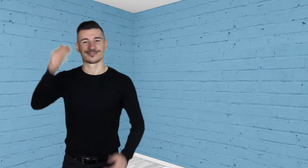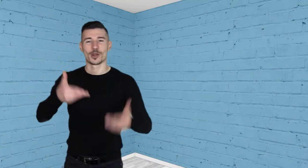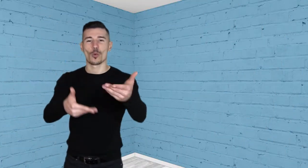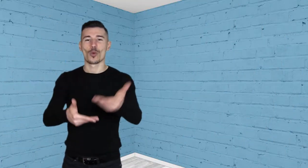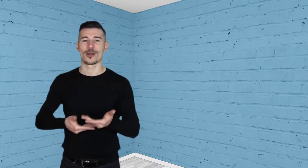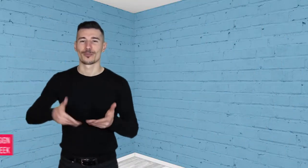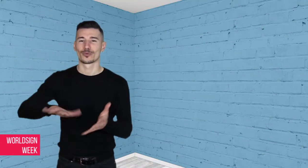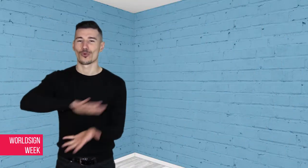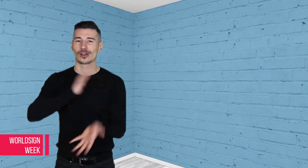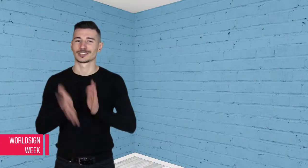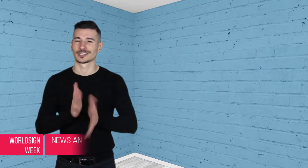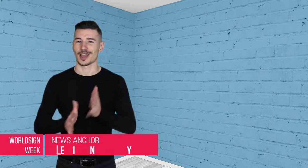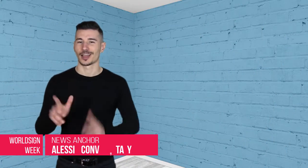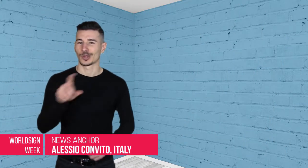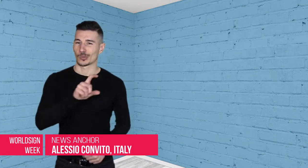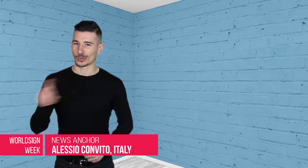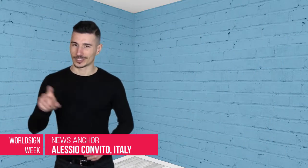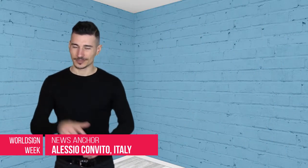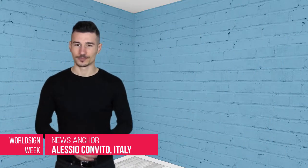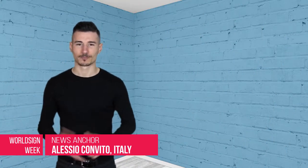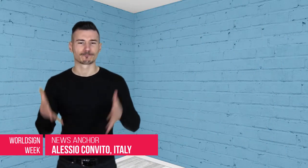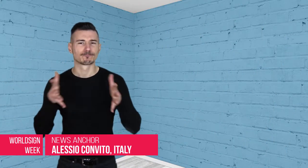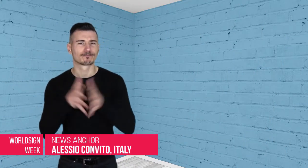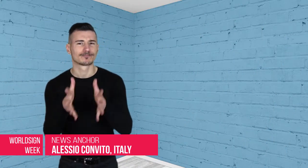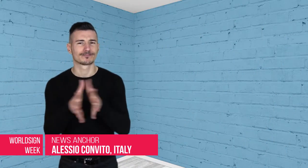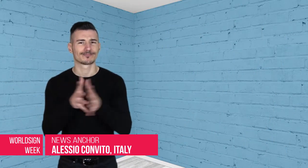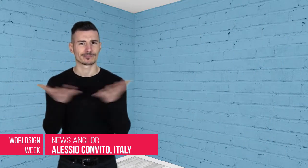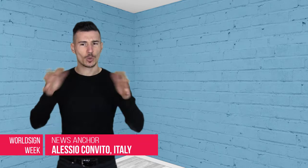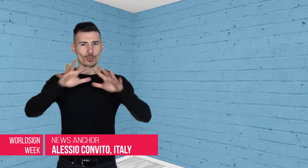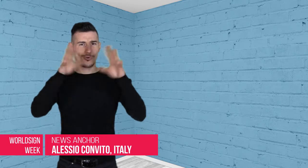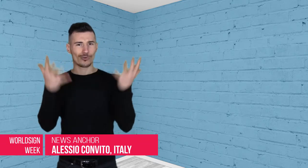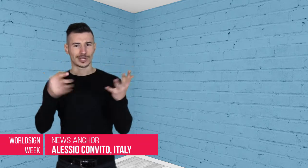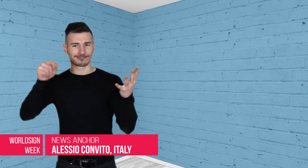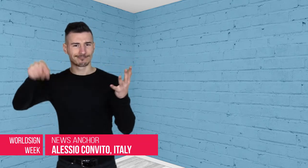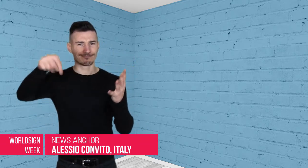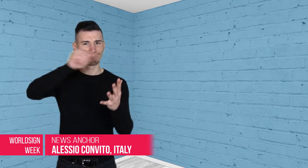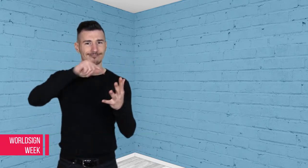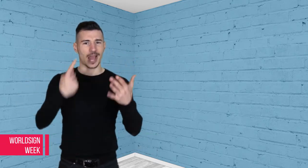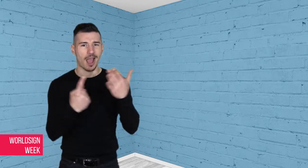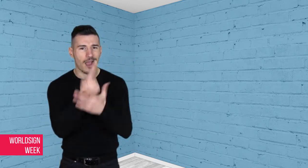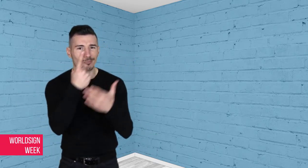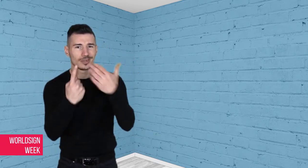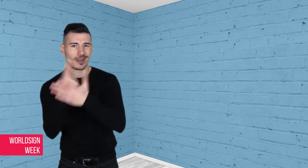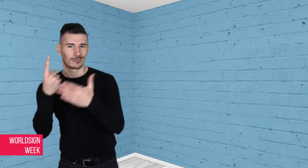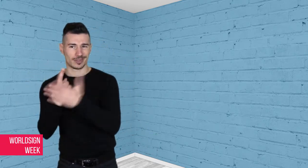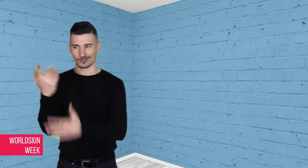Alessio: WorldSign Week. News that happened around the world